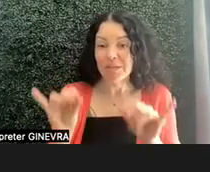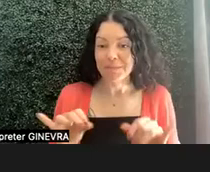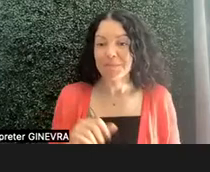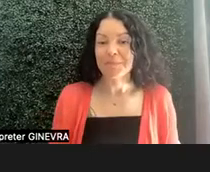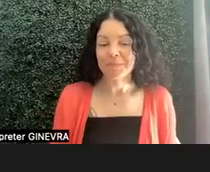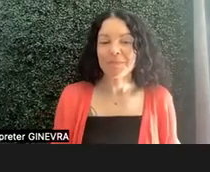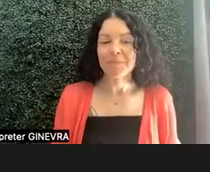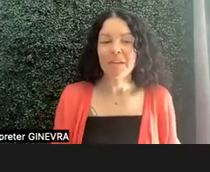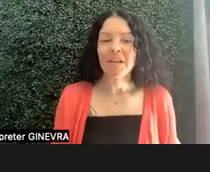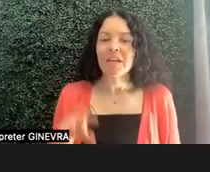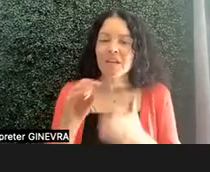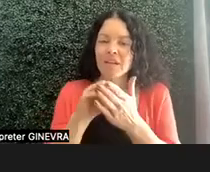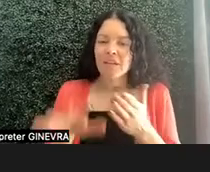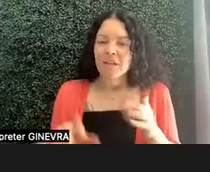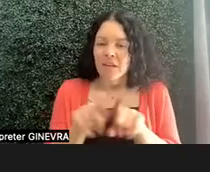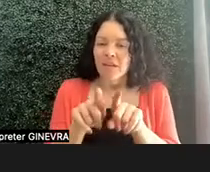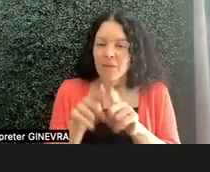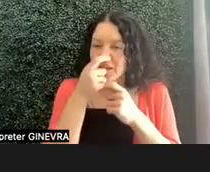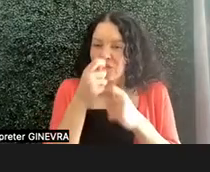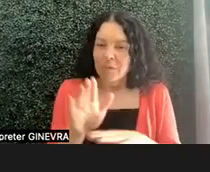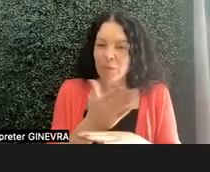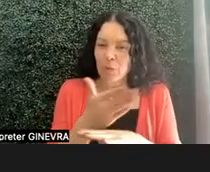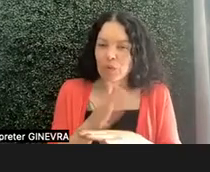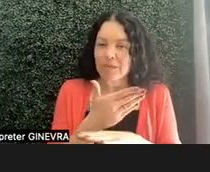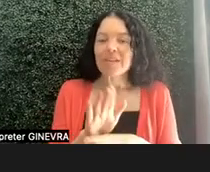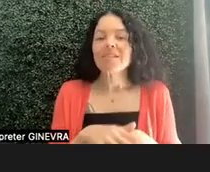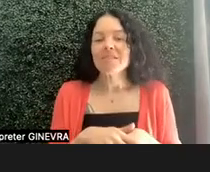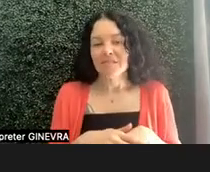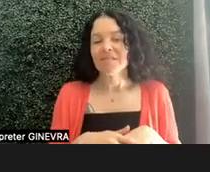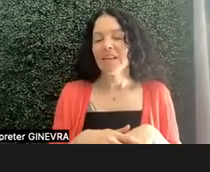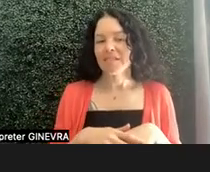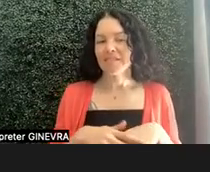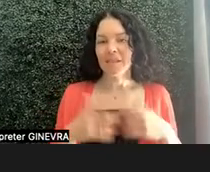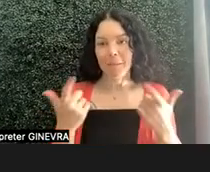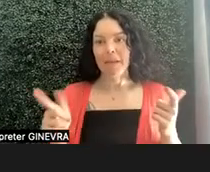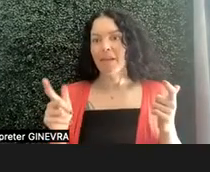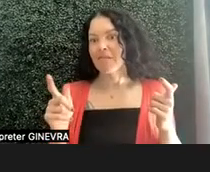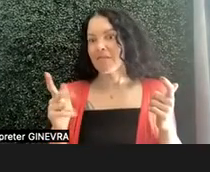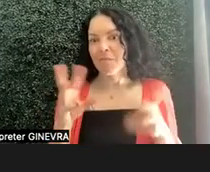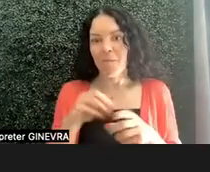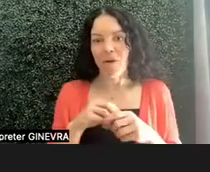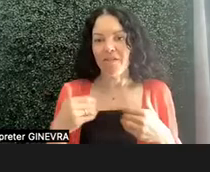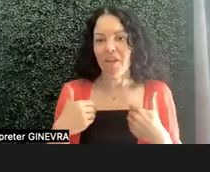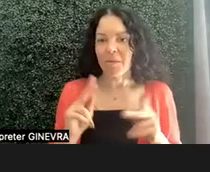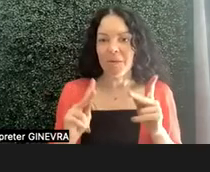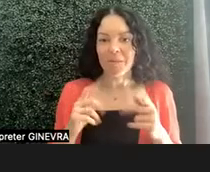The students were also very interested in music. Music is a big part of young people's lives. And so we first talked about, well,